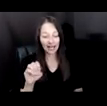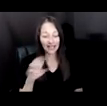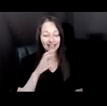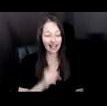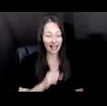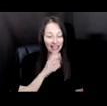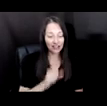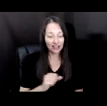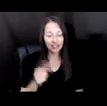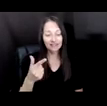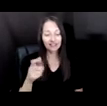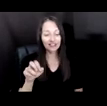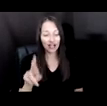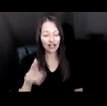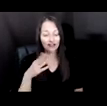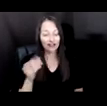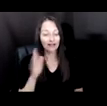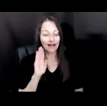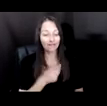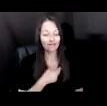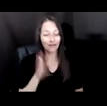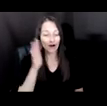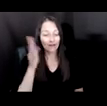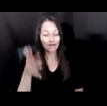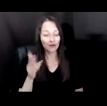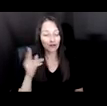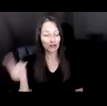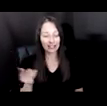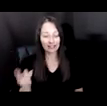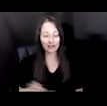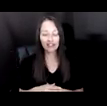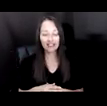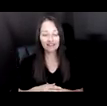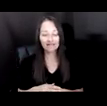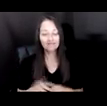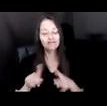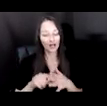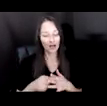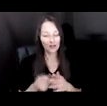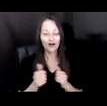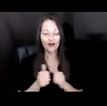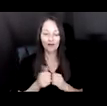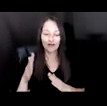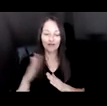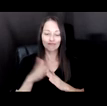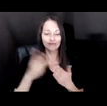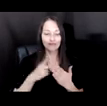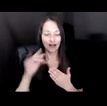AND OUR FUTURE HISTORIES. I'LL START WITH A PIVOTAL PROJECT CALLED CONVERSATIONS WITH BINA48.